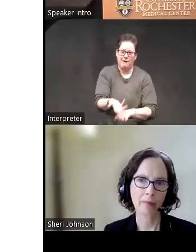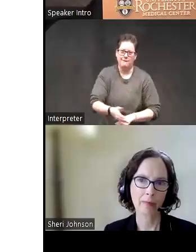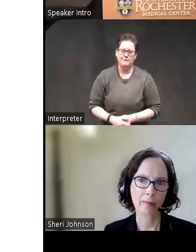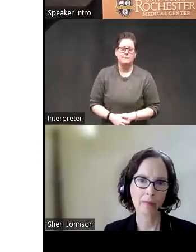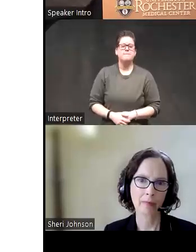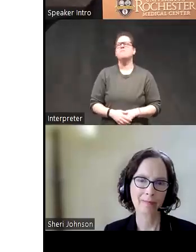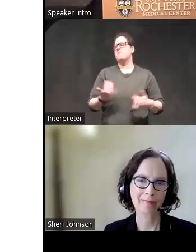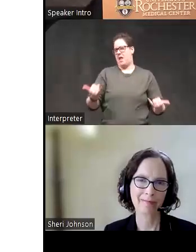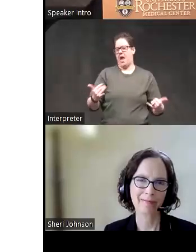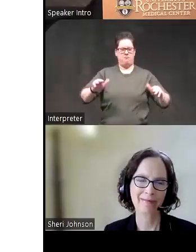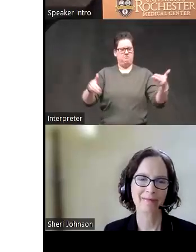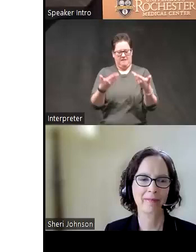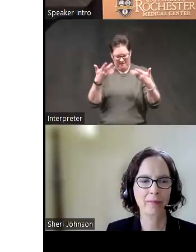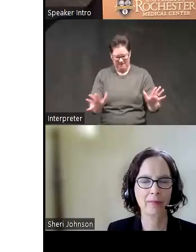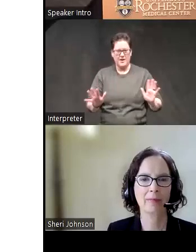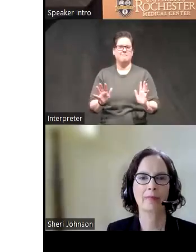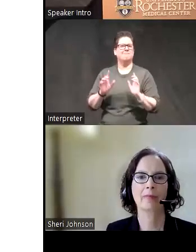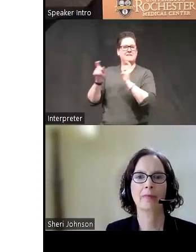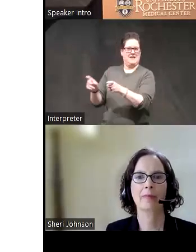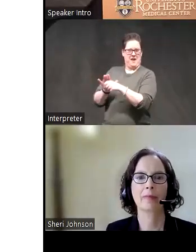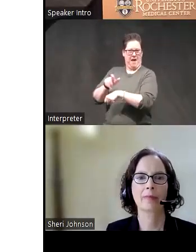so I'm going to stop there and leave plenty of time for Sherry to talk